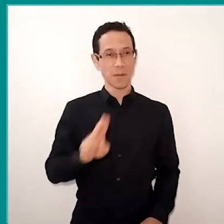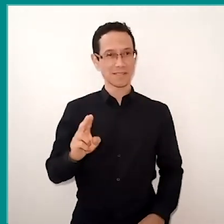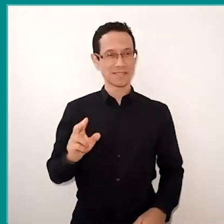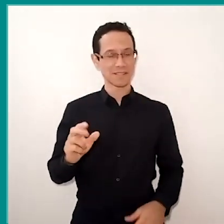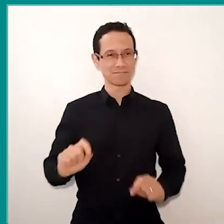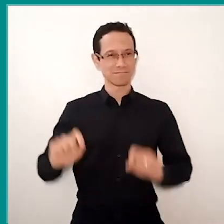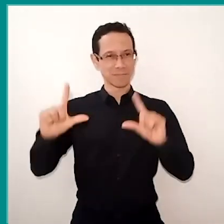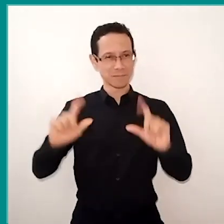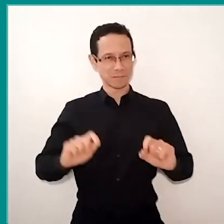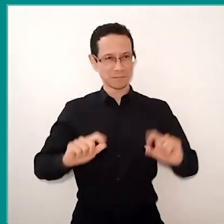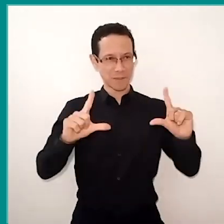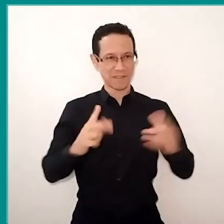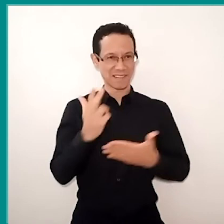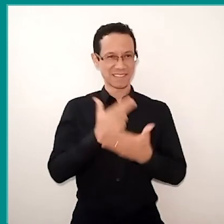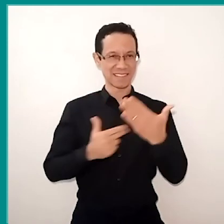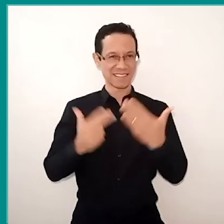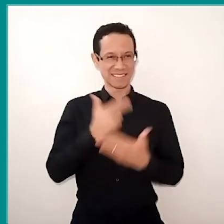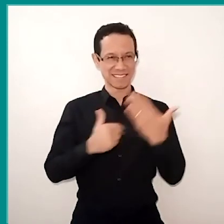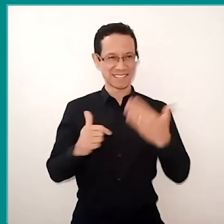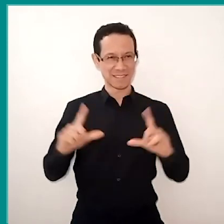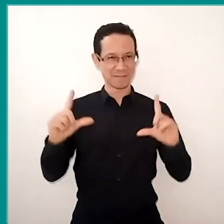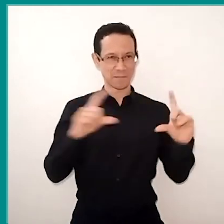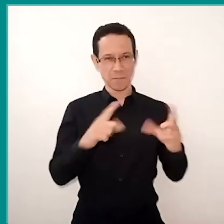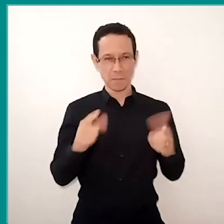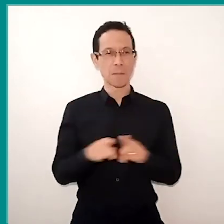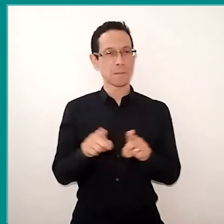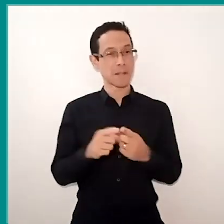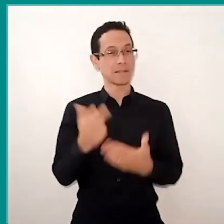mainly from the drawings of children, showing how they see